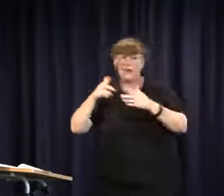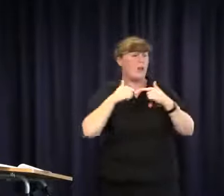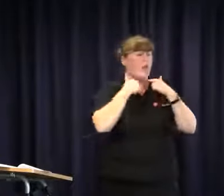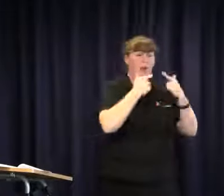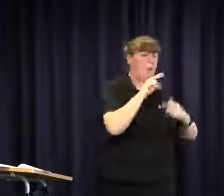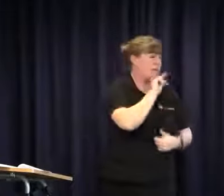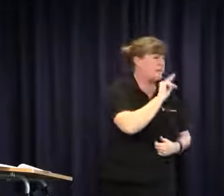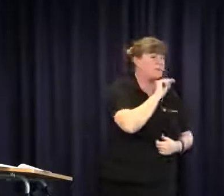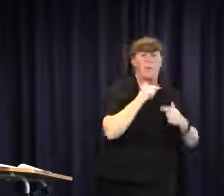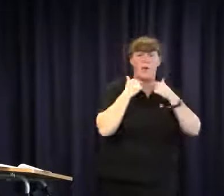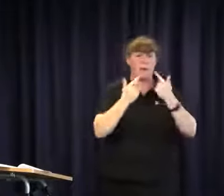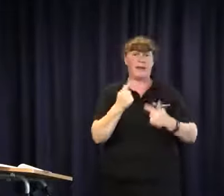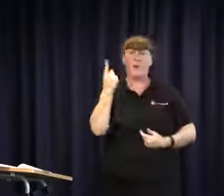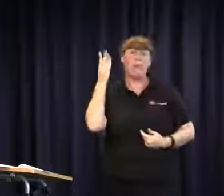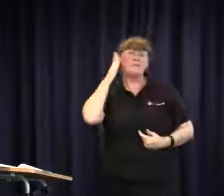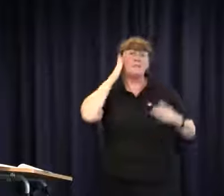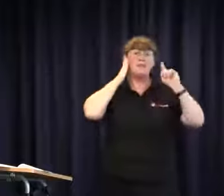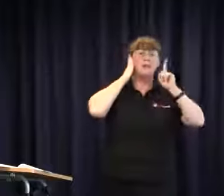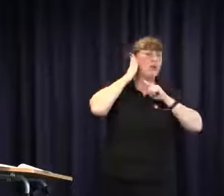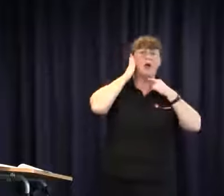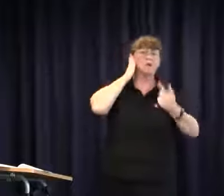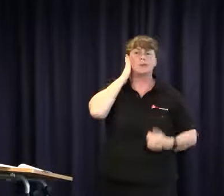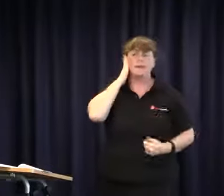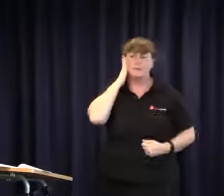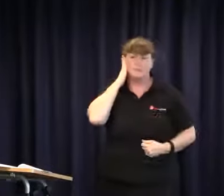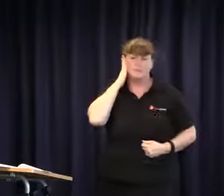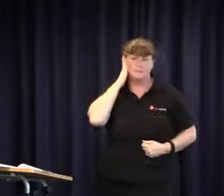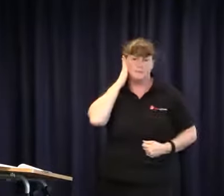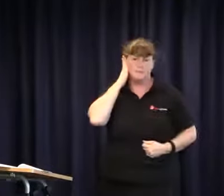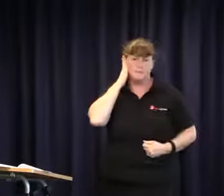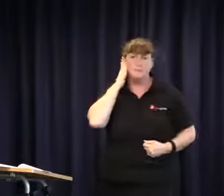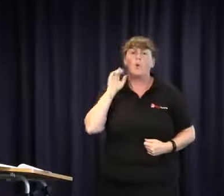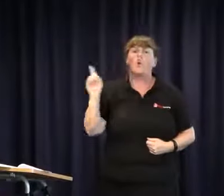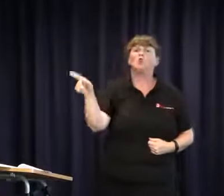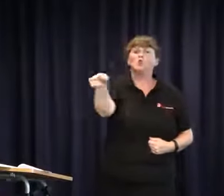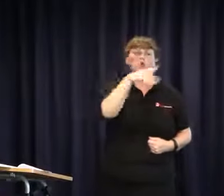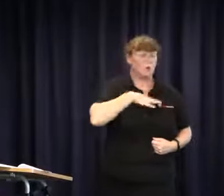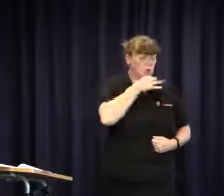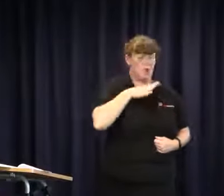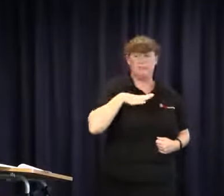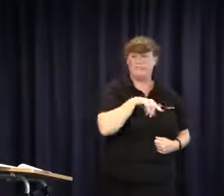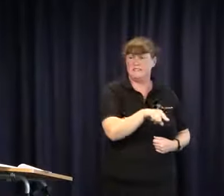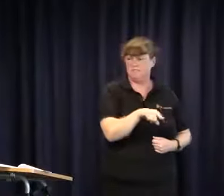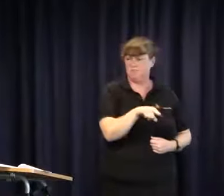know, people using hearing aids or cochlear implants, whether they are oral or they sign, or if they have a unilateral or bilateral hearing loss, I don't care. The important